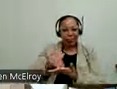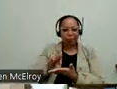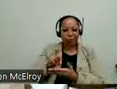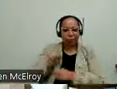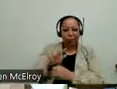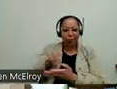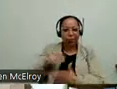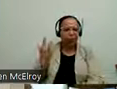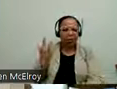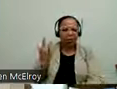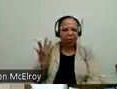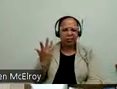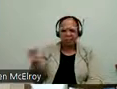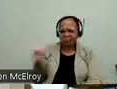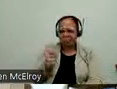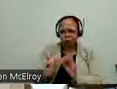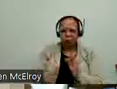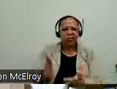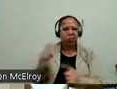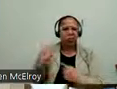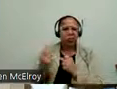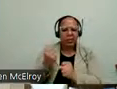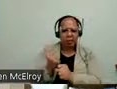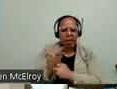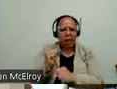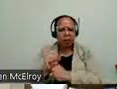at Equip for Equality, deaf and hard-of-hearing people would call and